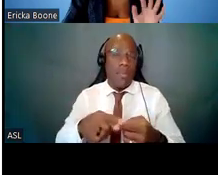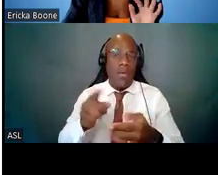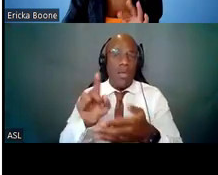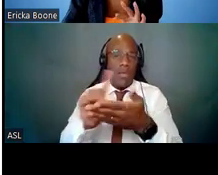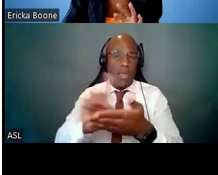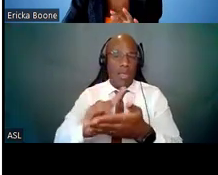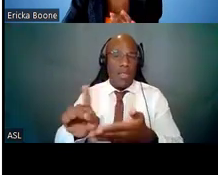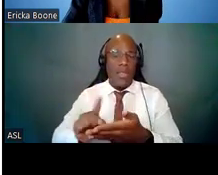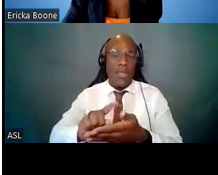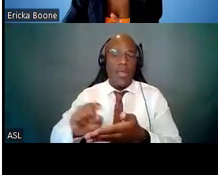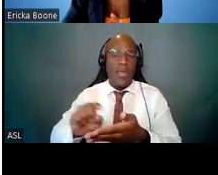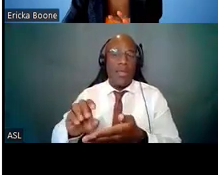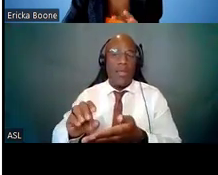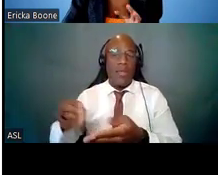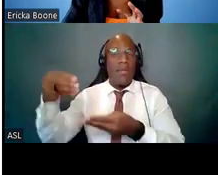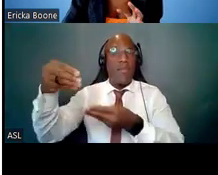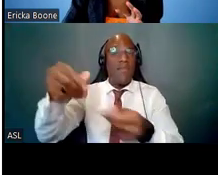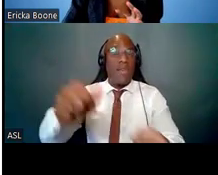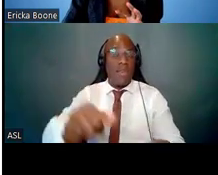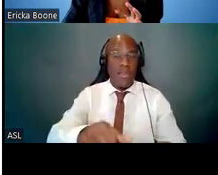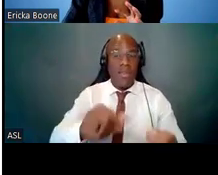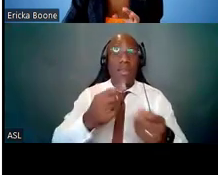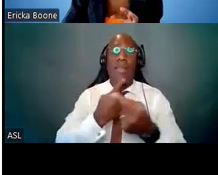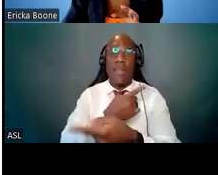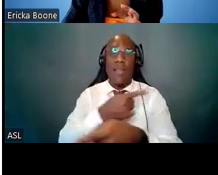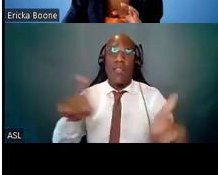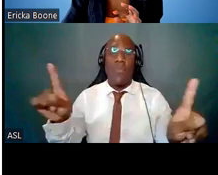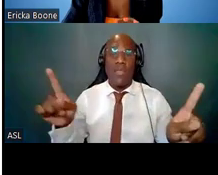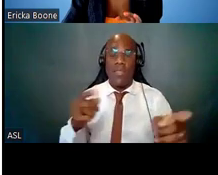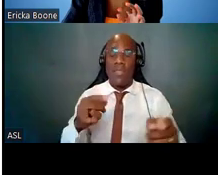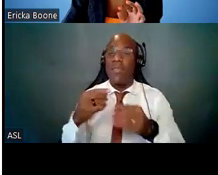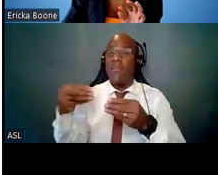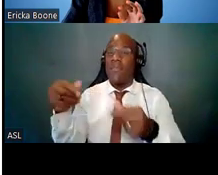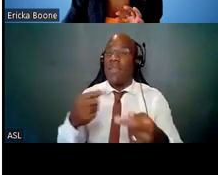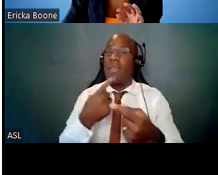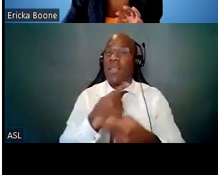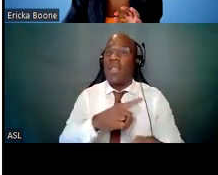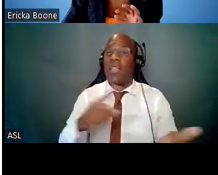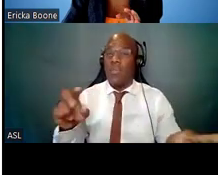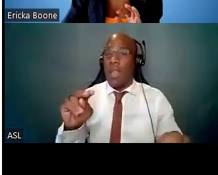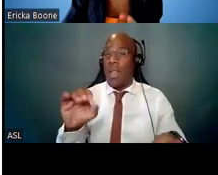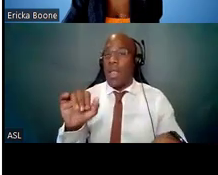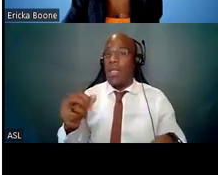by which NIH announces the areas of research that they're going to be supporting